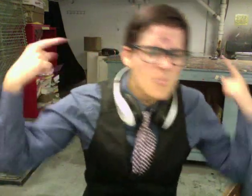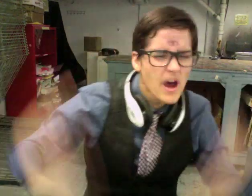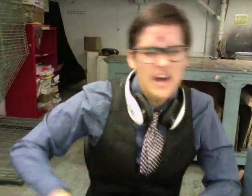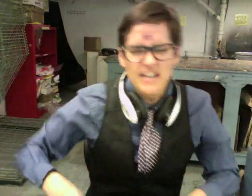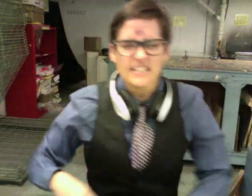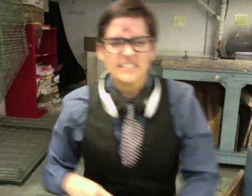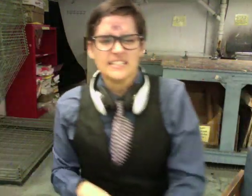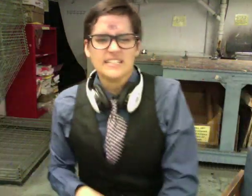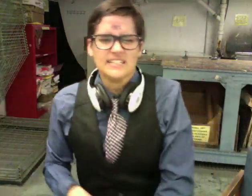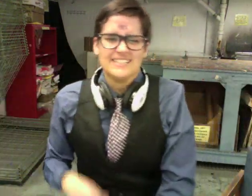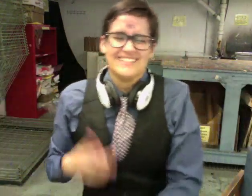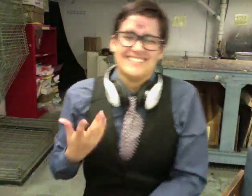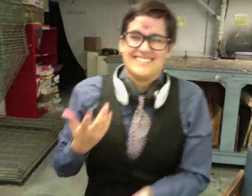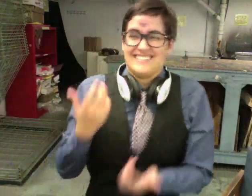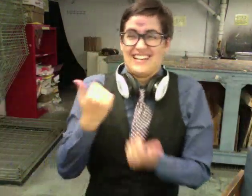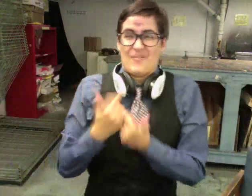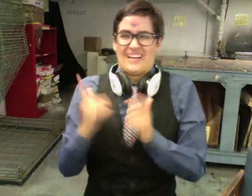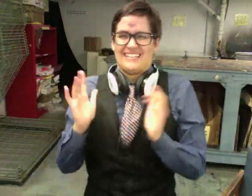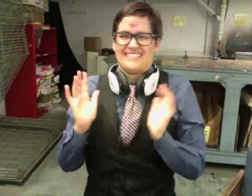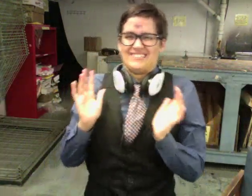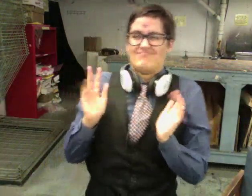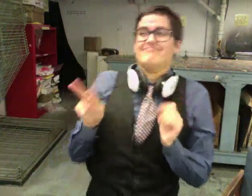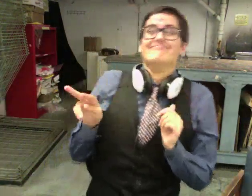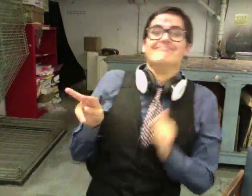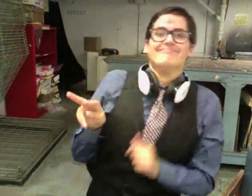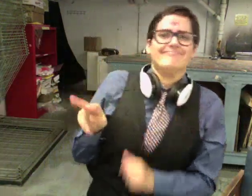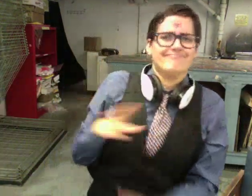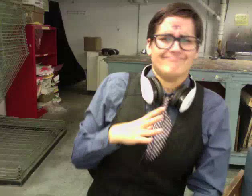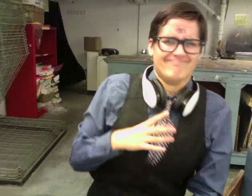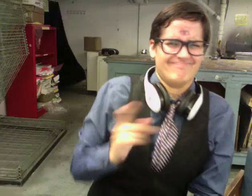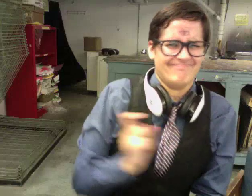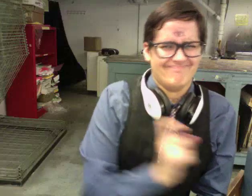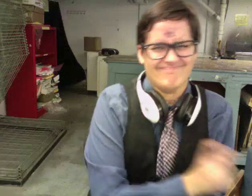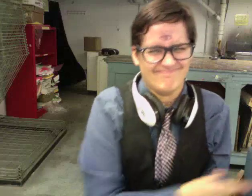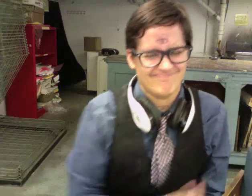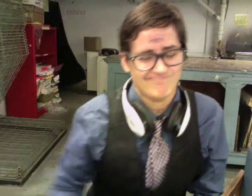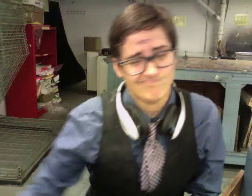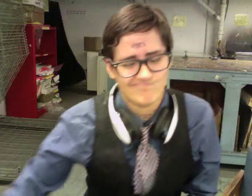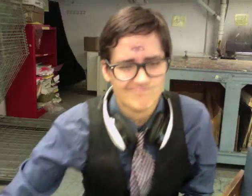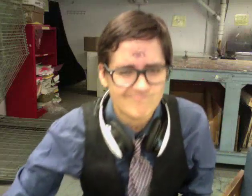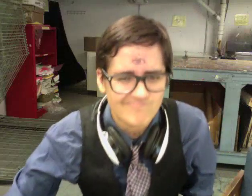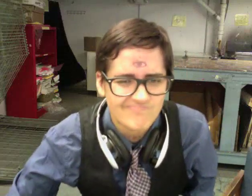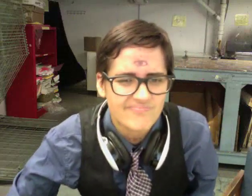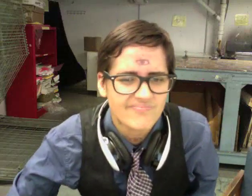it's really hard to take him seriously in that headdress of his.